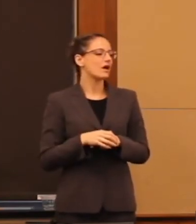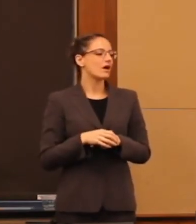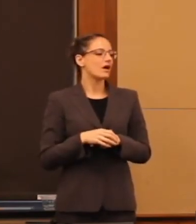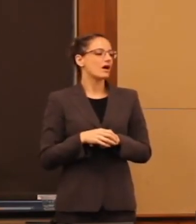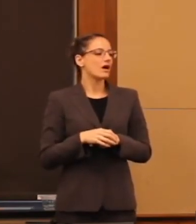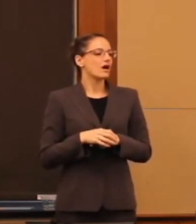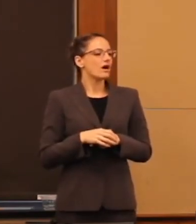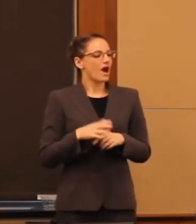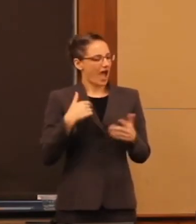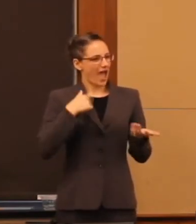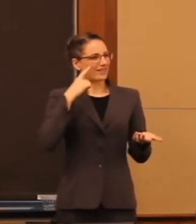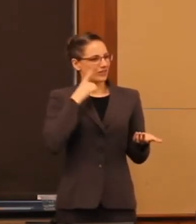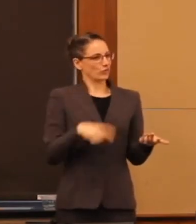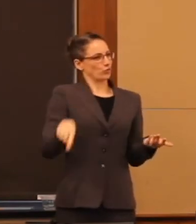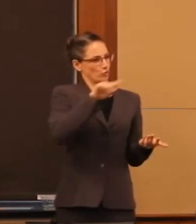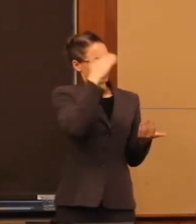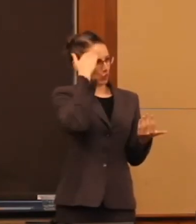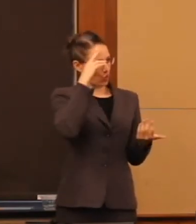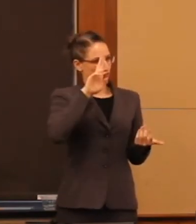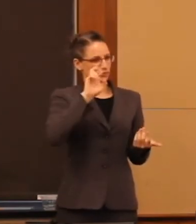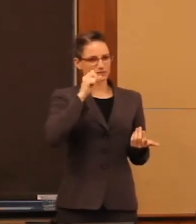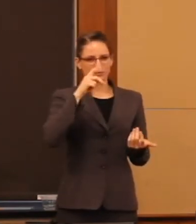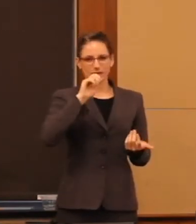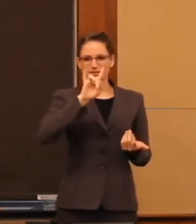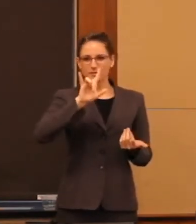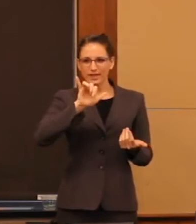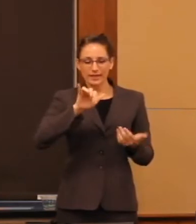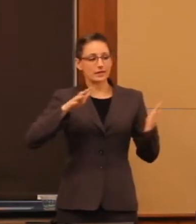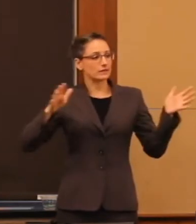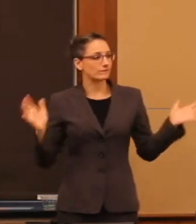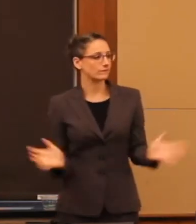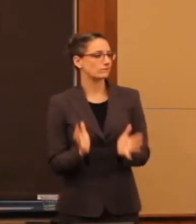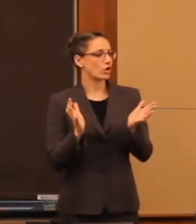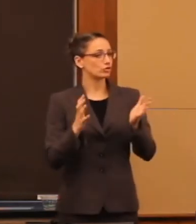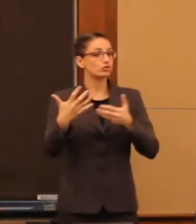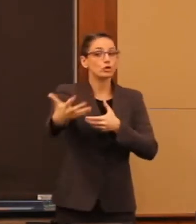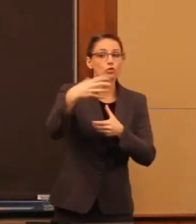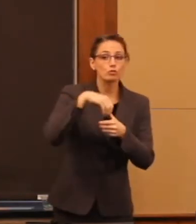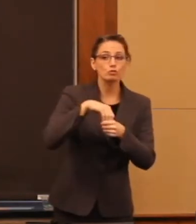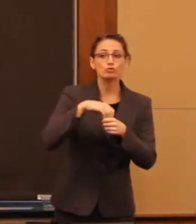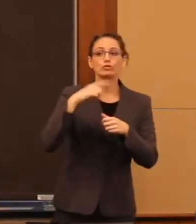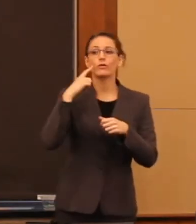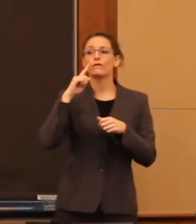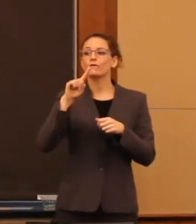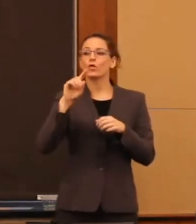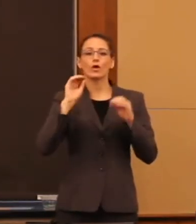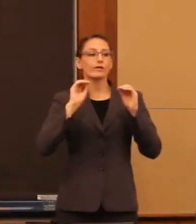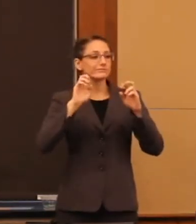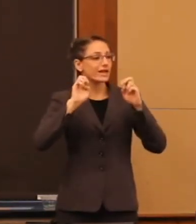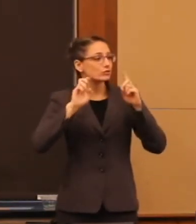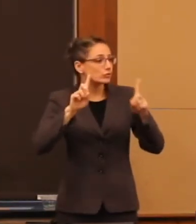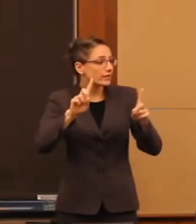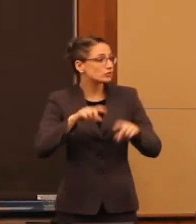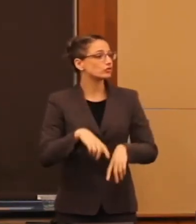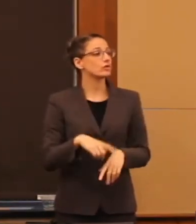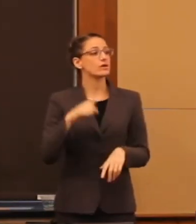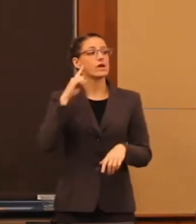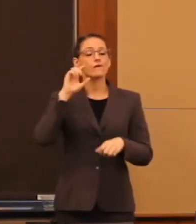an organization that fosters inclusion in education and the work space and is trying